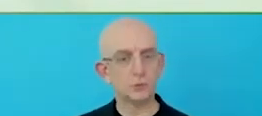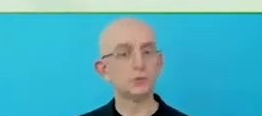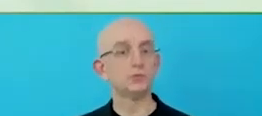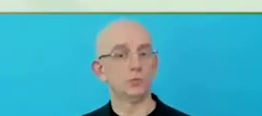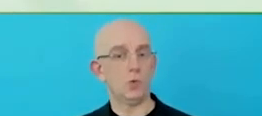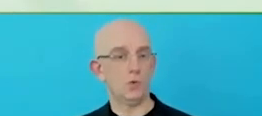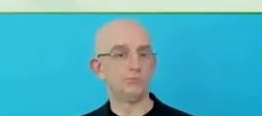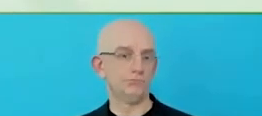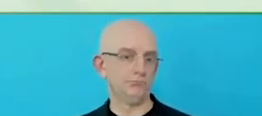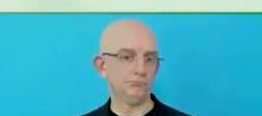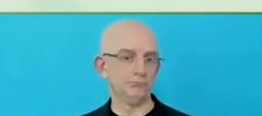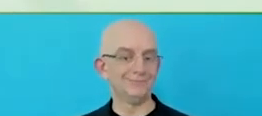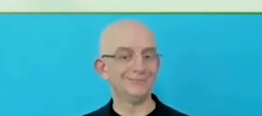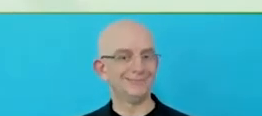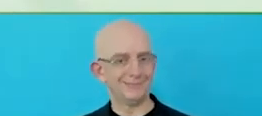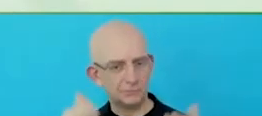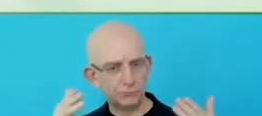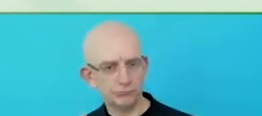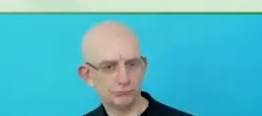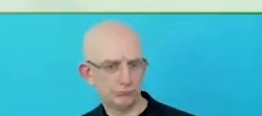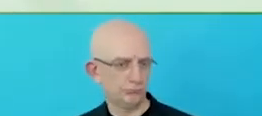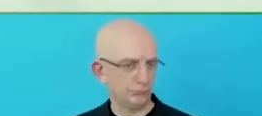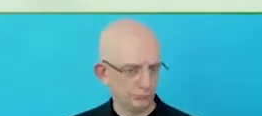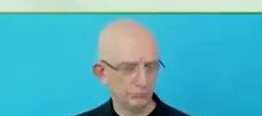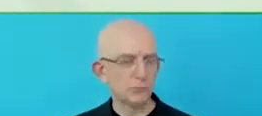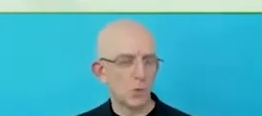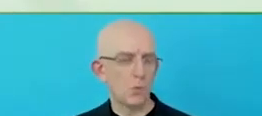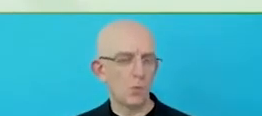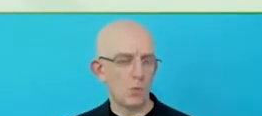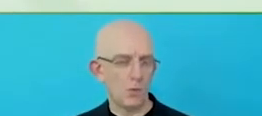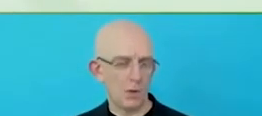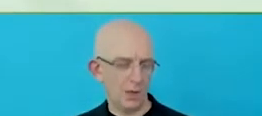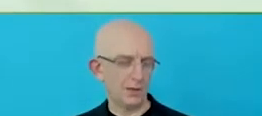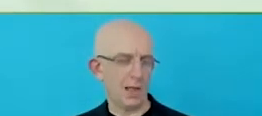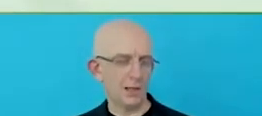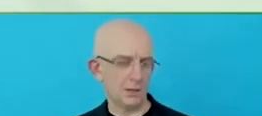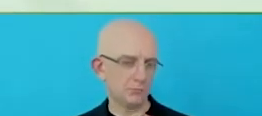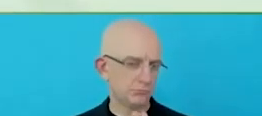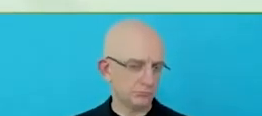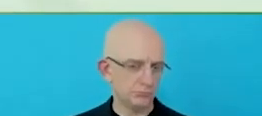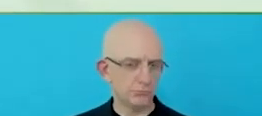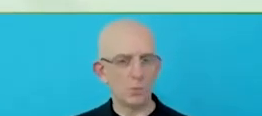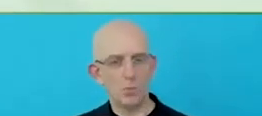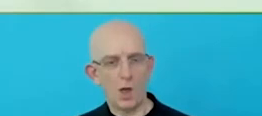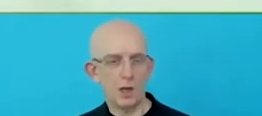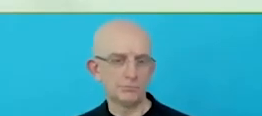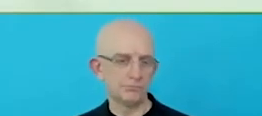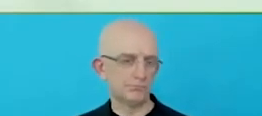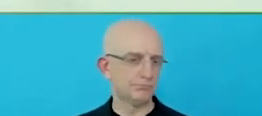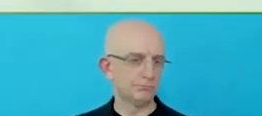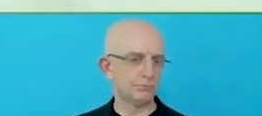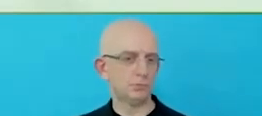For example, with our employees, we are really focusing on fully